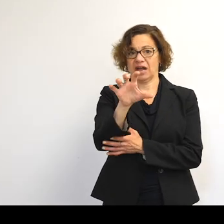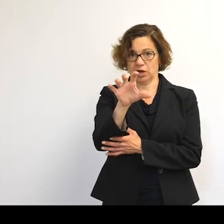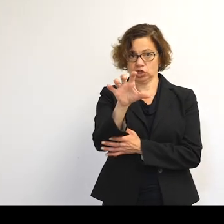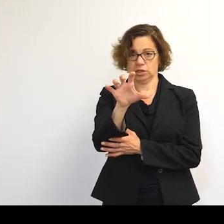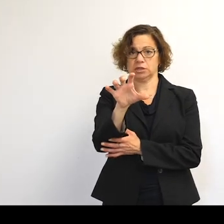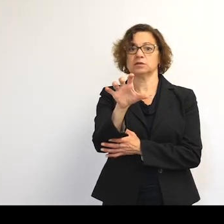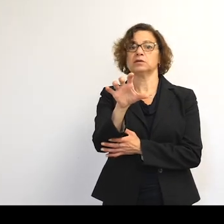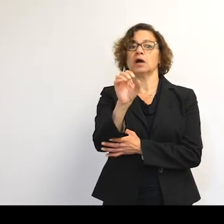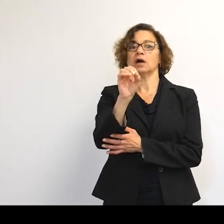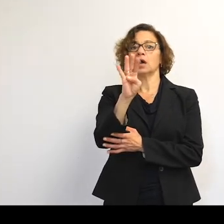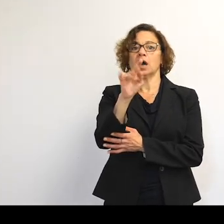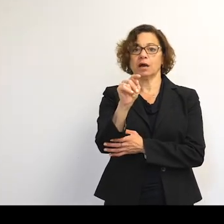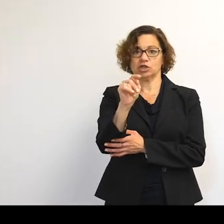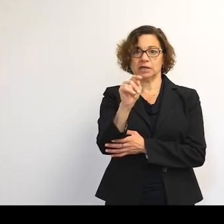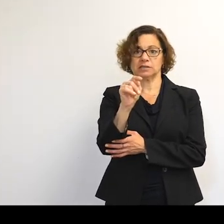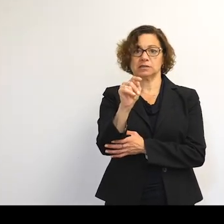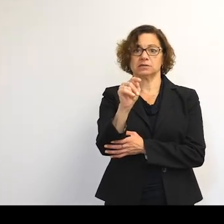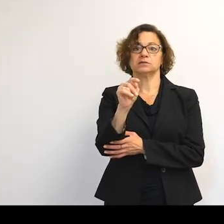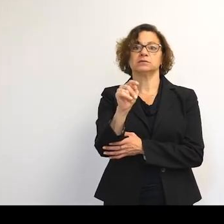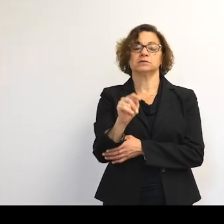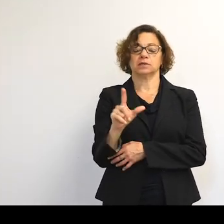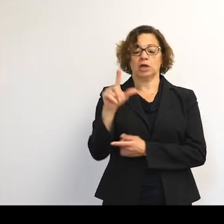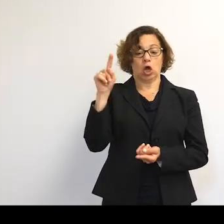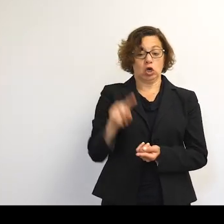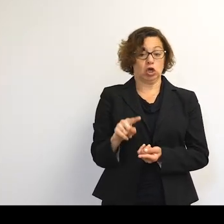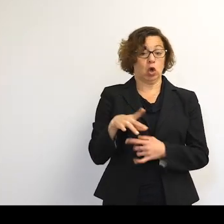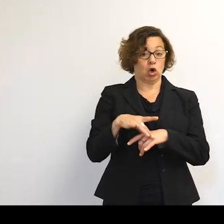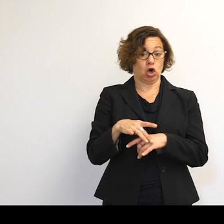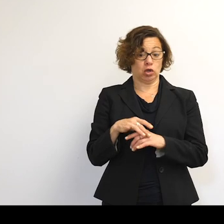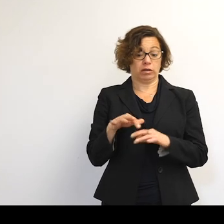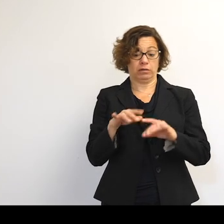We can see LEO getting busier.